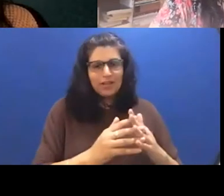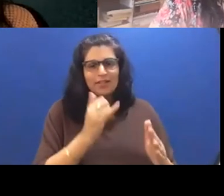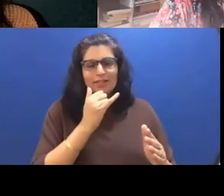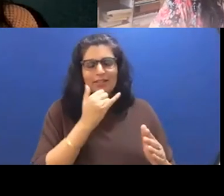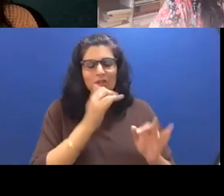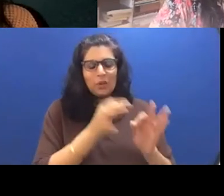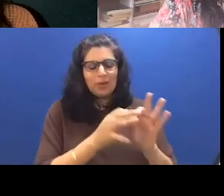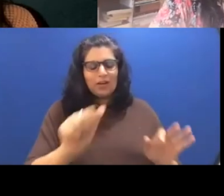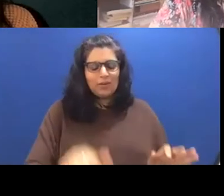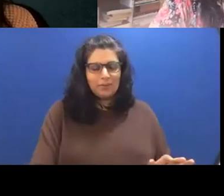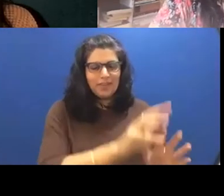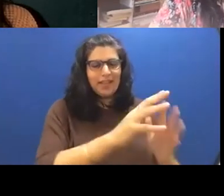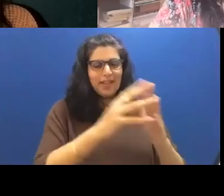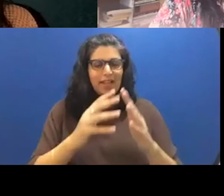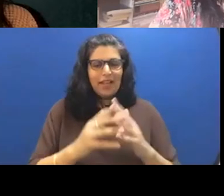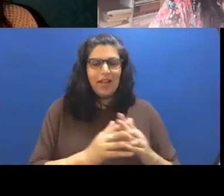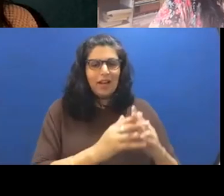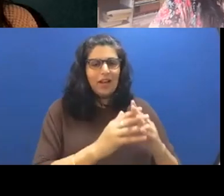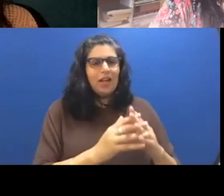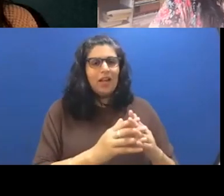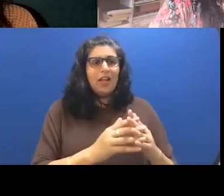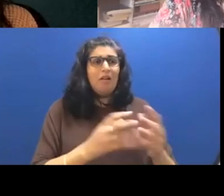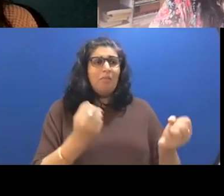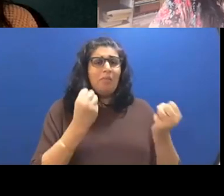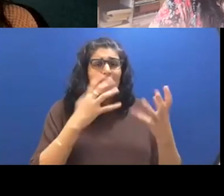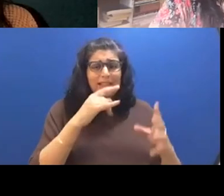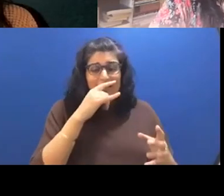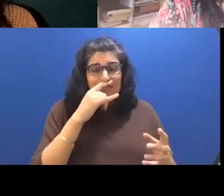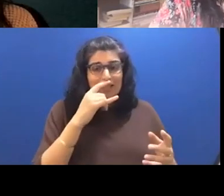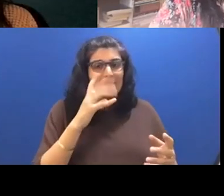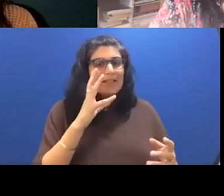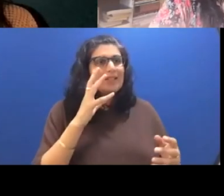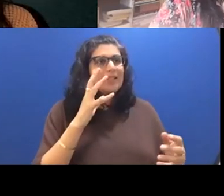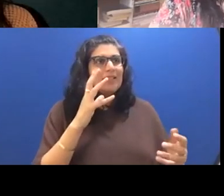food, whether the food they eat, or just that there may be expected to eat. And then there's